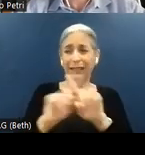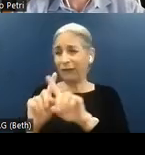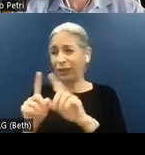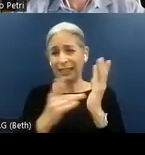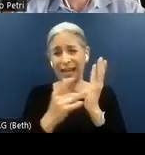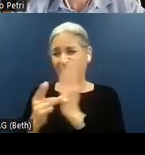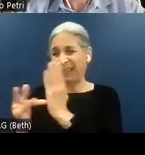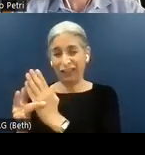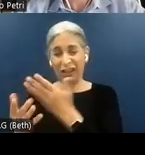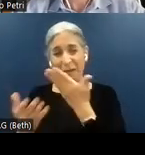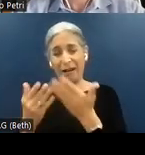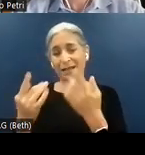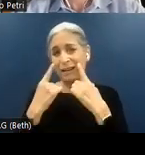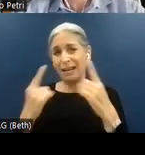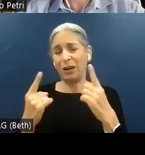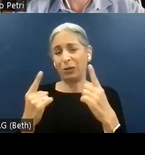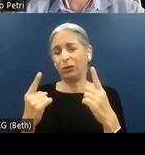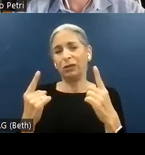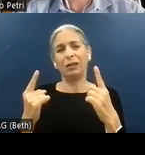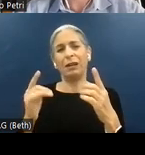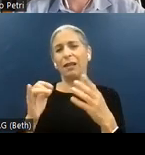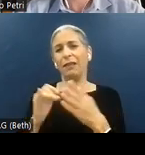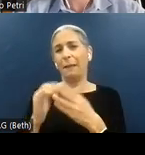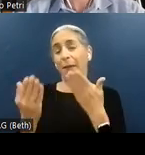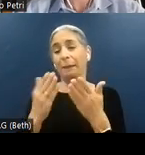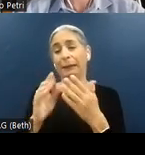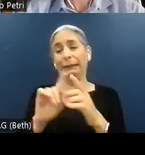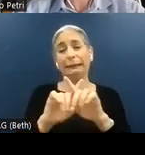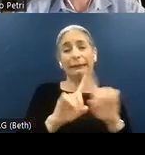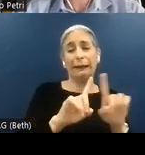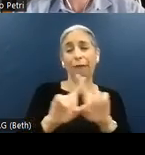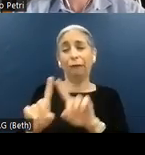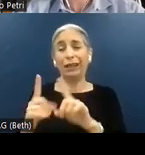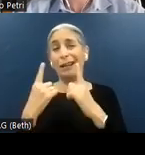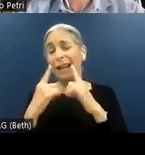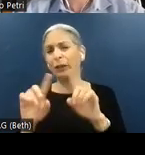may announce the element in slightly different ways, but you know users are familiar with